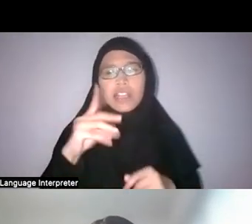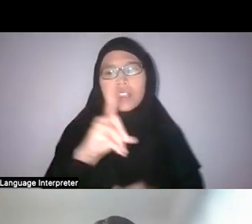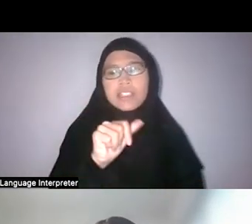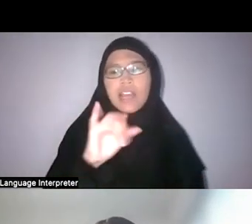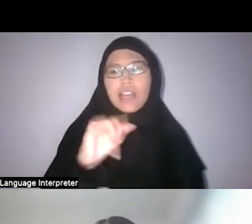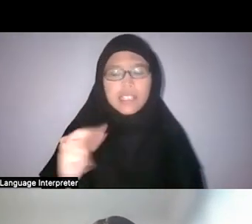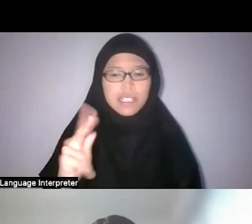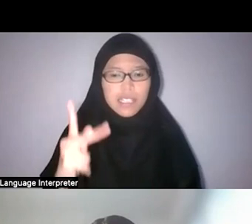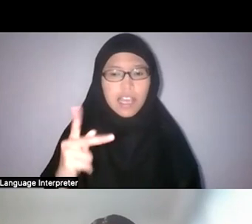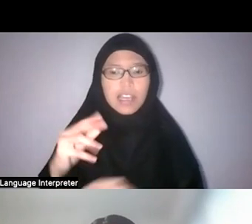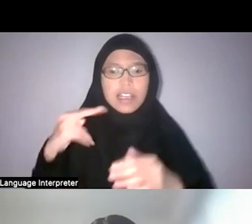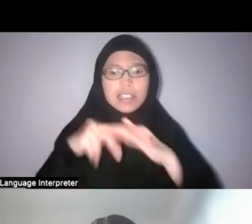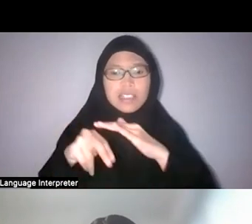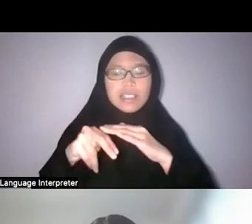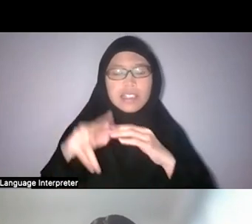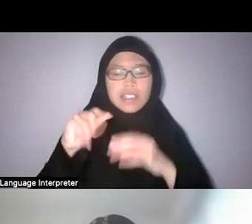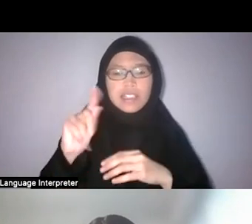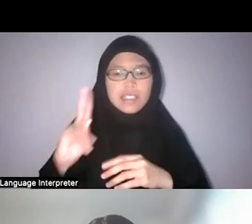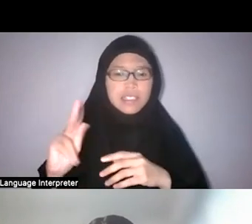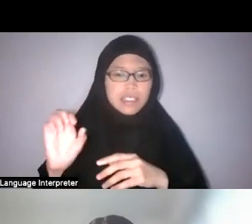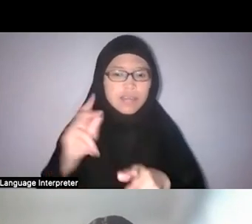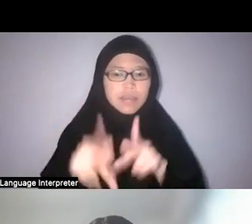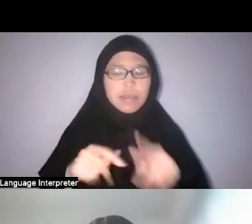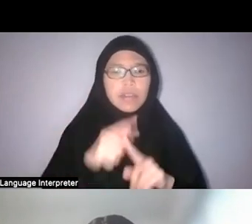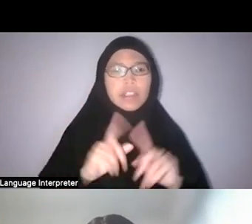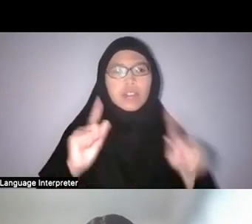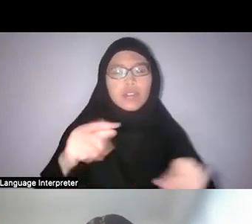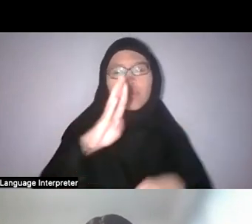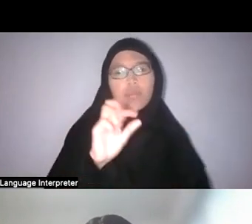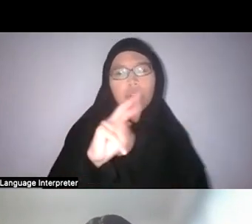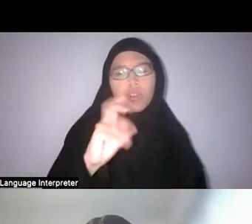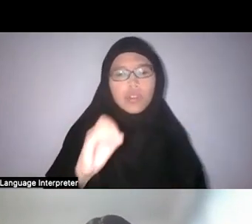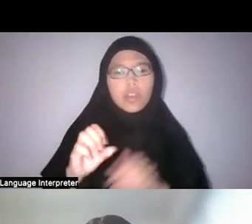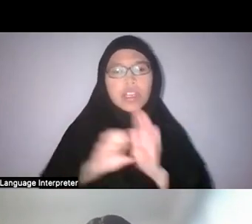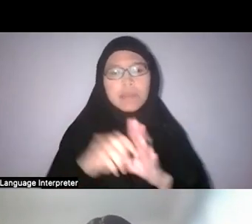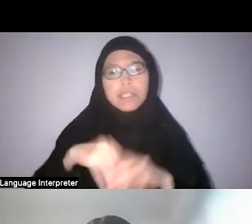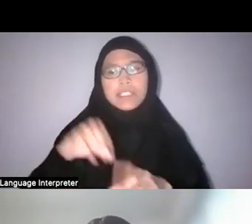So, for example, people of the Sakai tribe who provided a lot of information to Ridley,